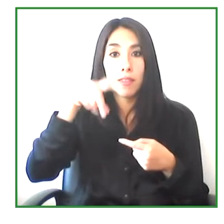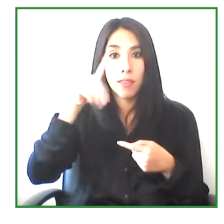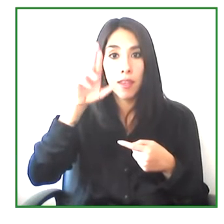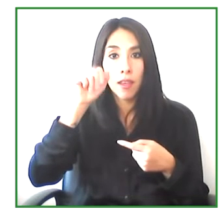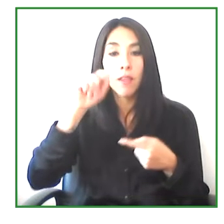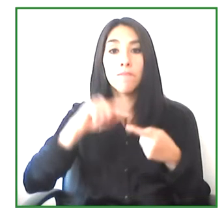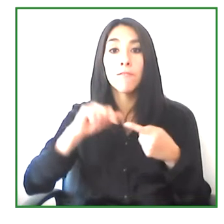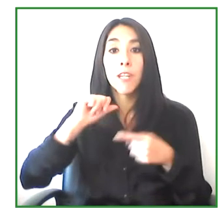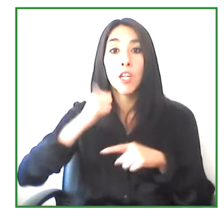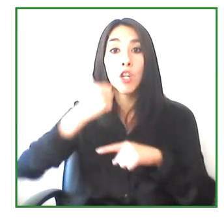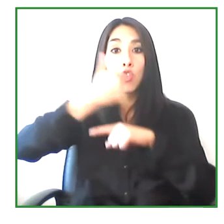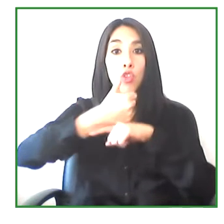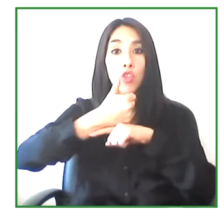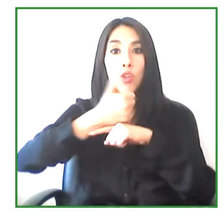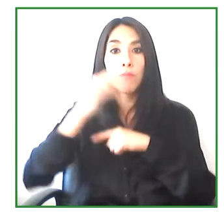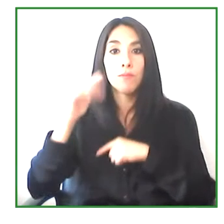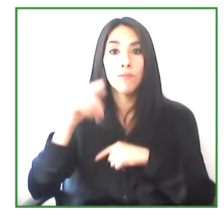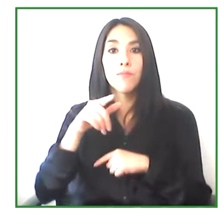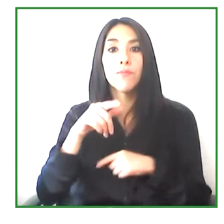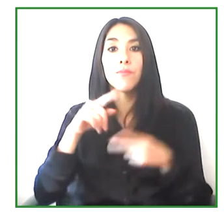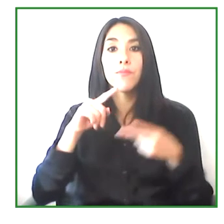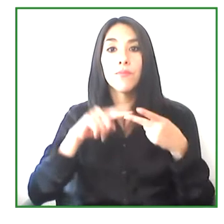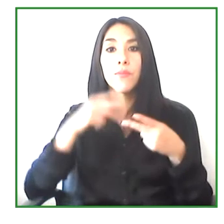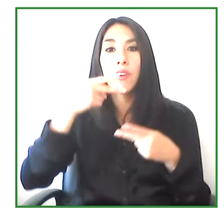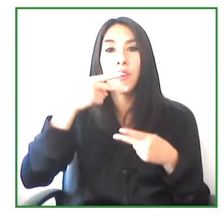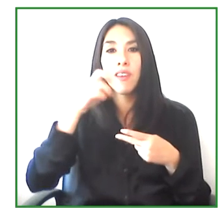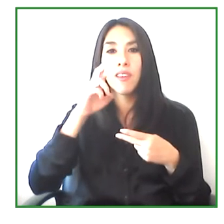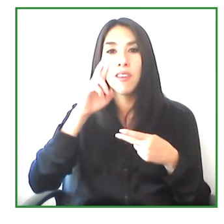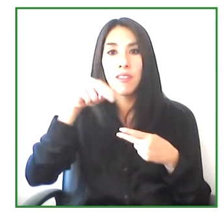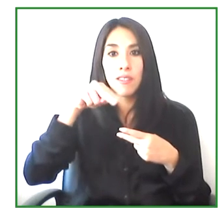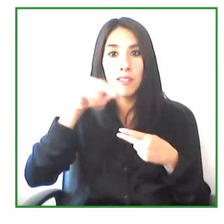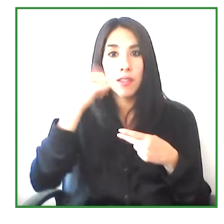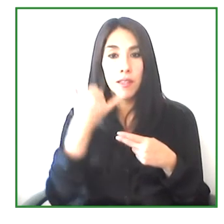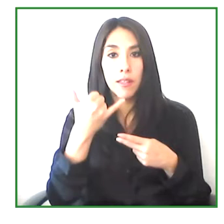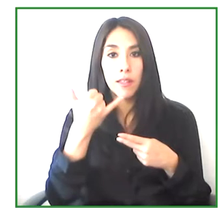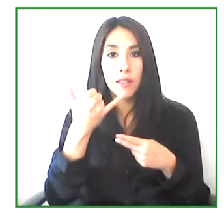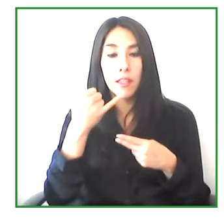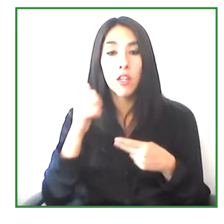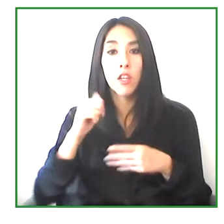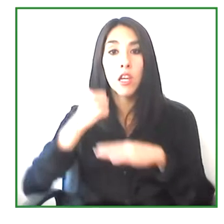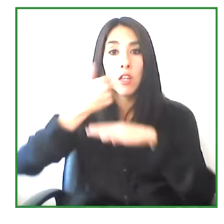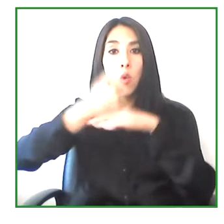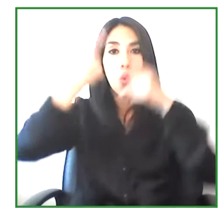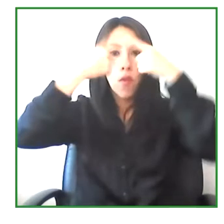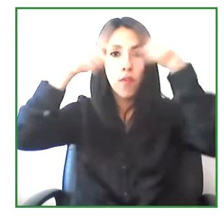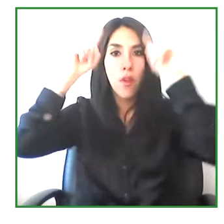Colombia, Henry Mejías, the director general of the National Federation